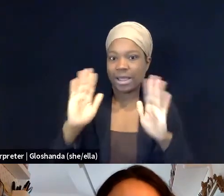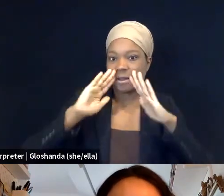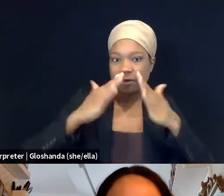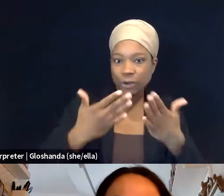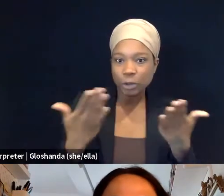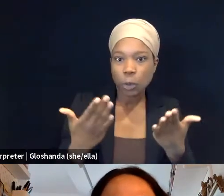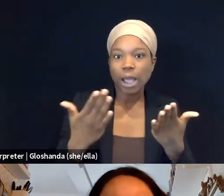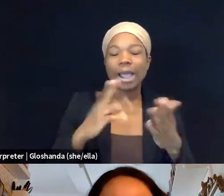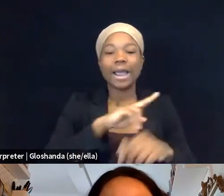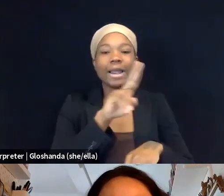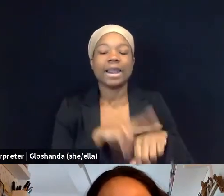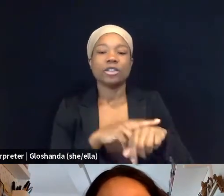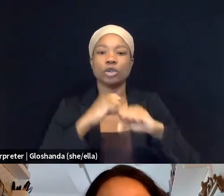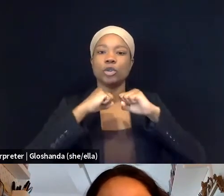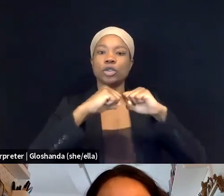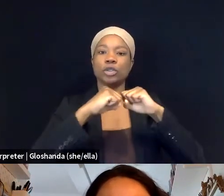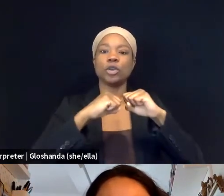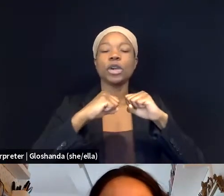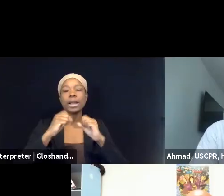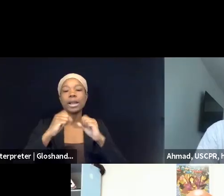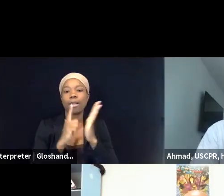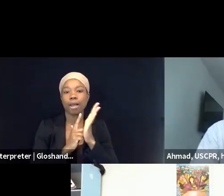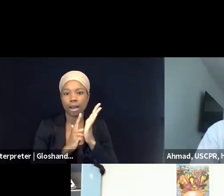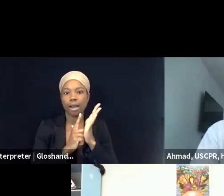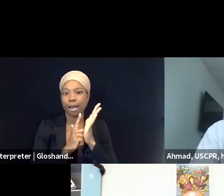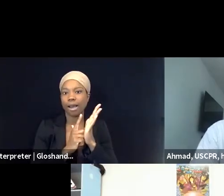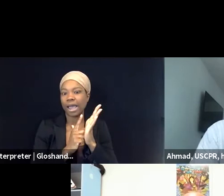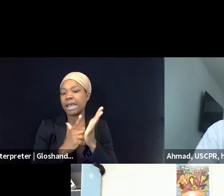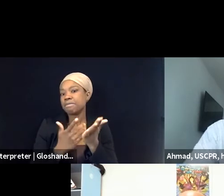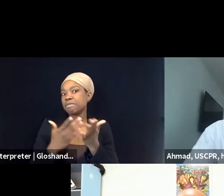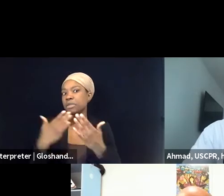and sort of human rights law or immigration law.